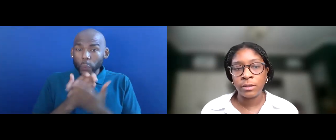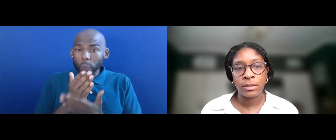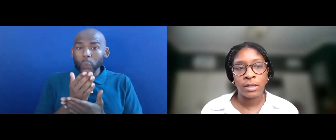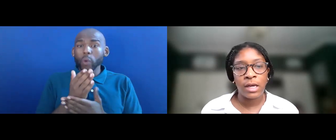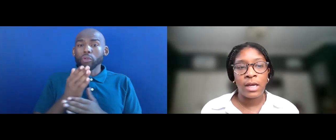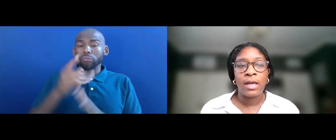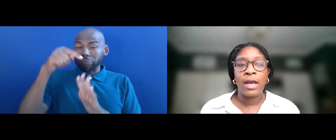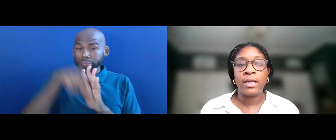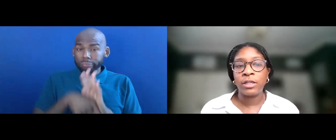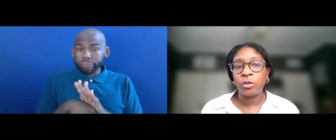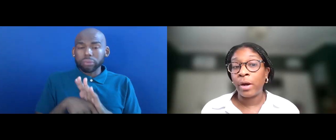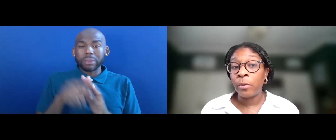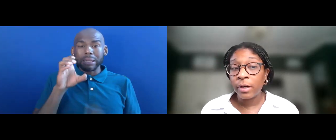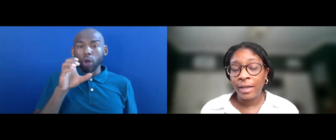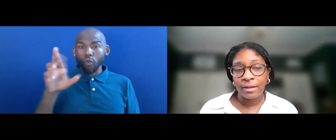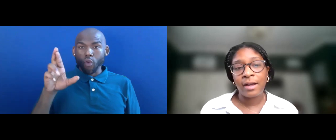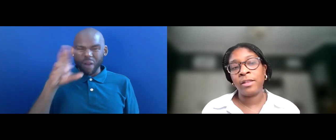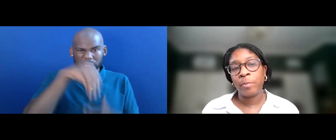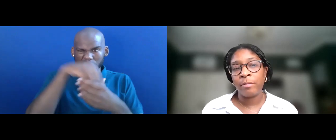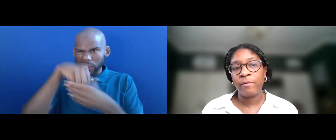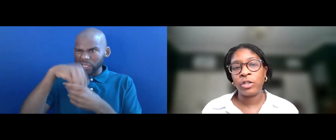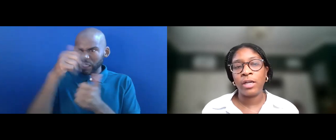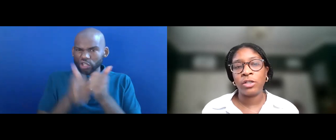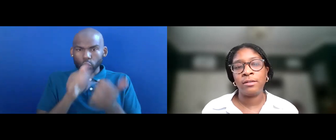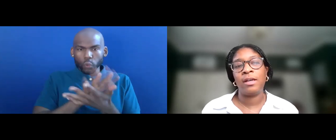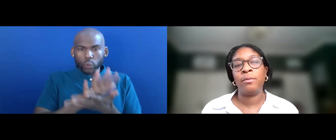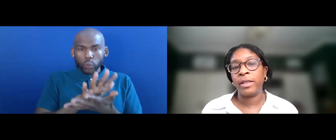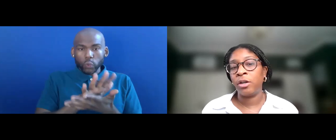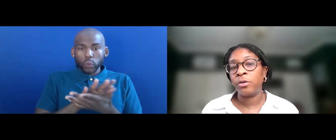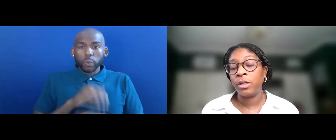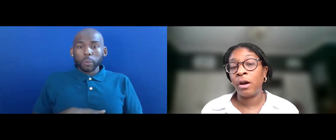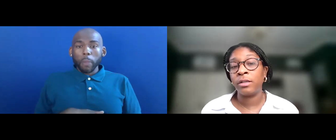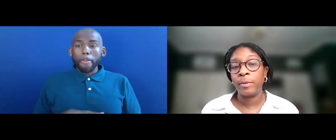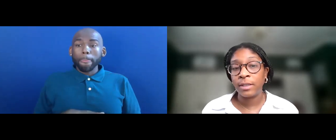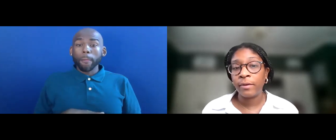SCHOOLS, AN ESSENTIAL PRIORITY AT THE DEPARTMENT OF EDUCATION AND WITHIN OCR